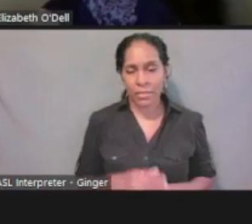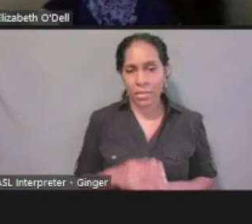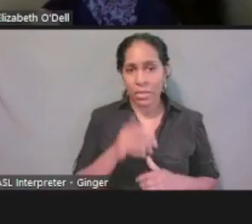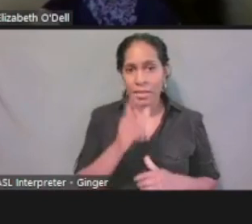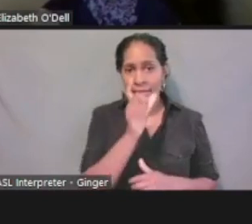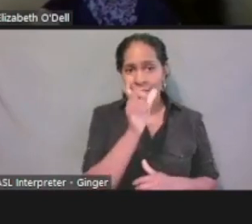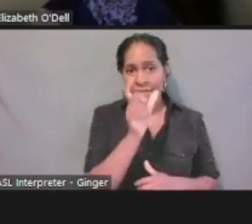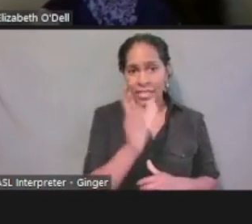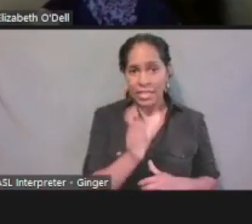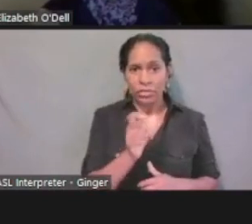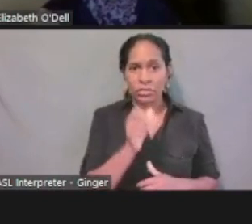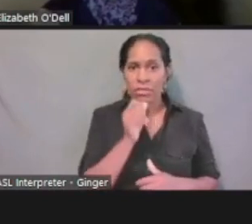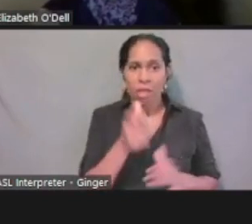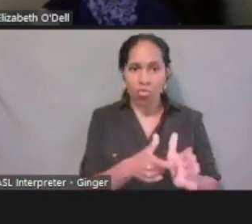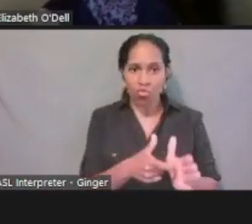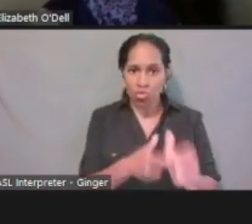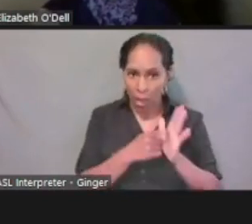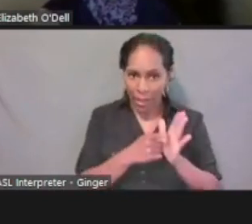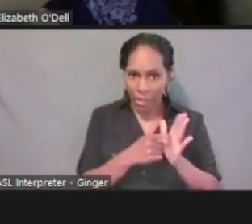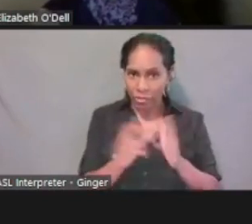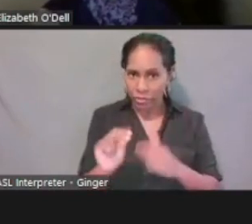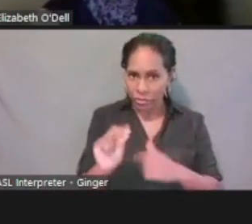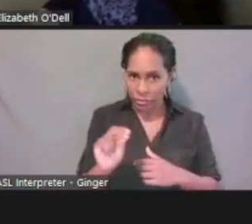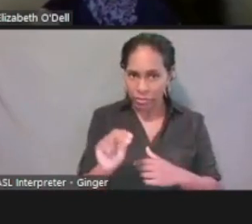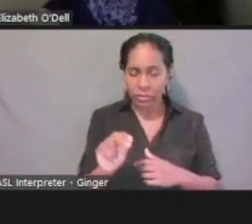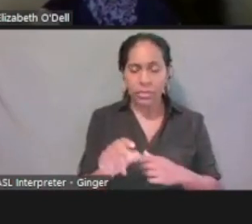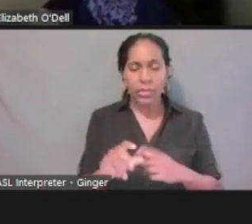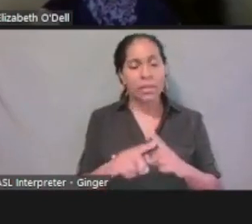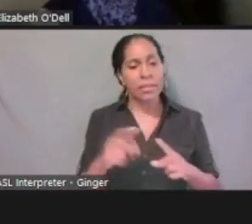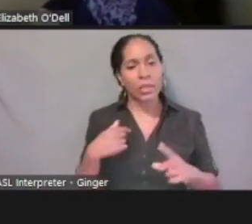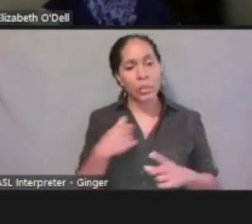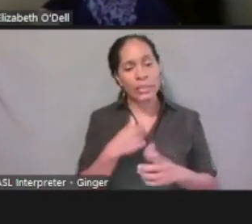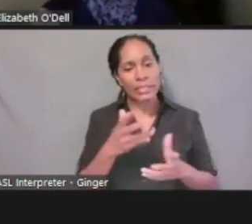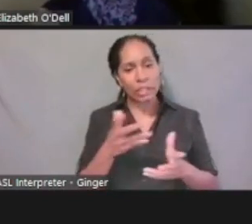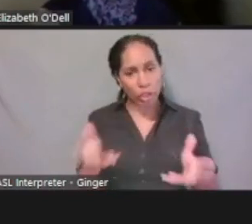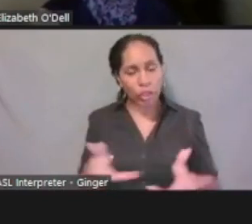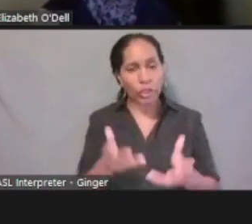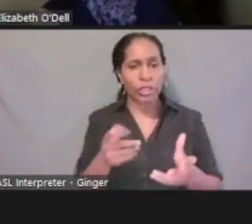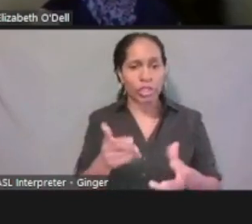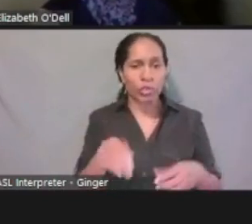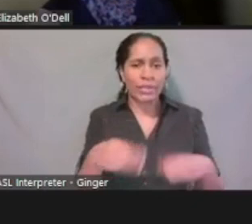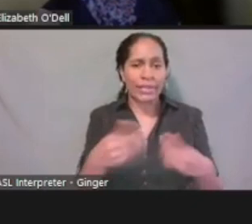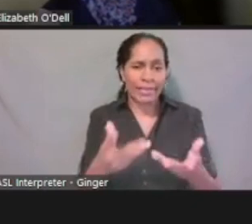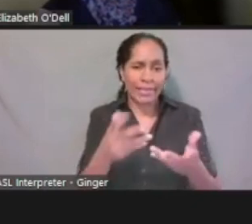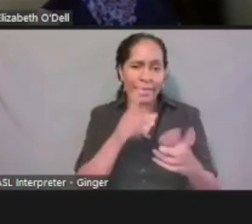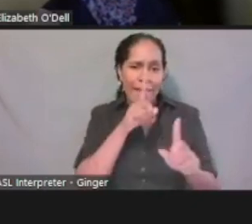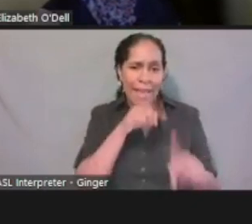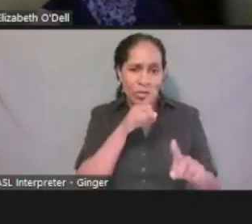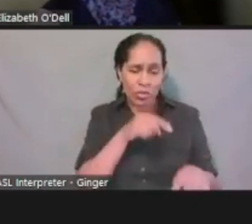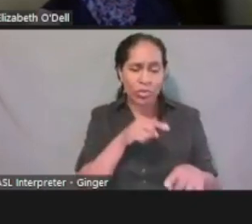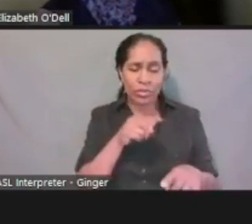but it's a reminder we encouraged to provide the answers on all of these questions if possible.